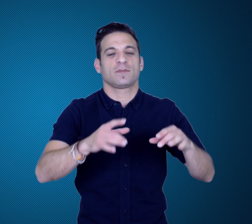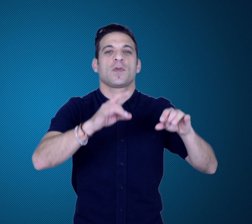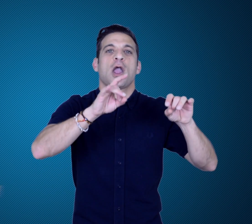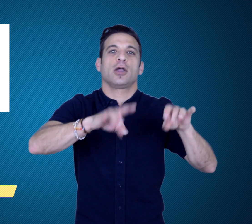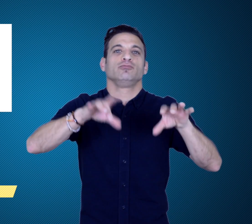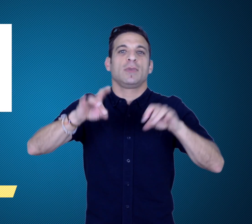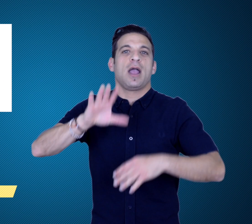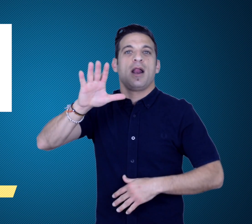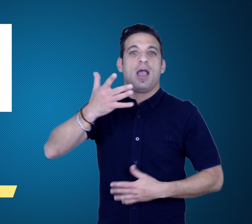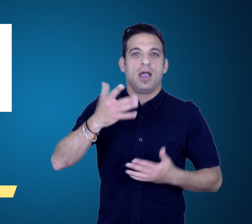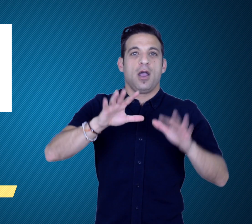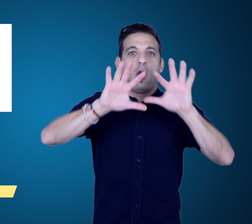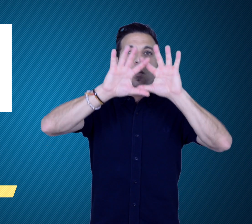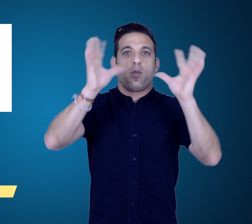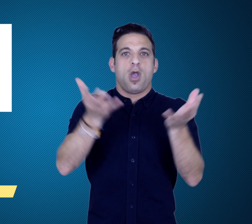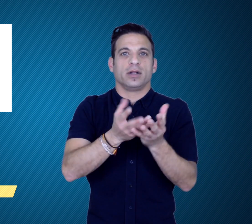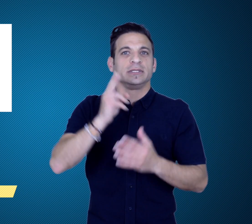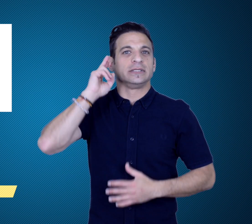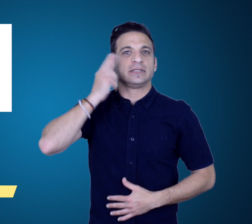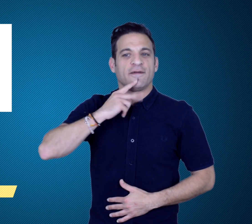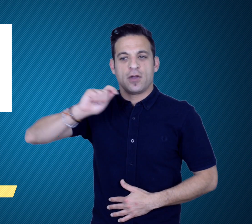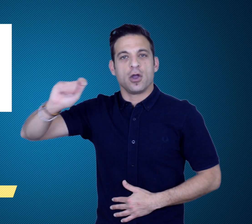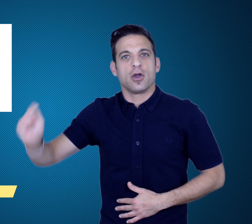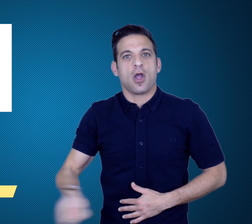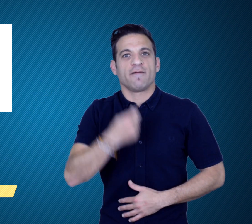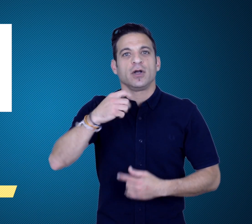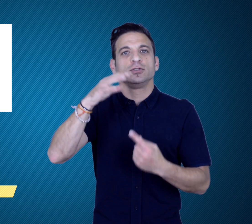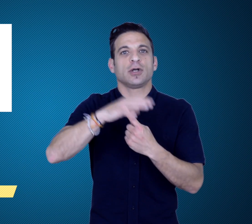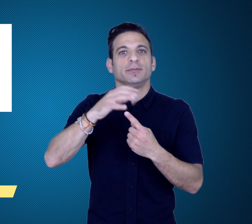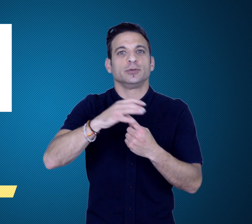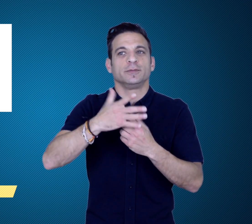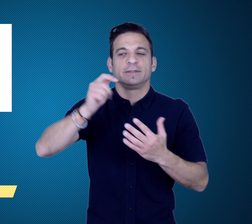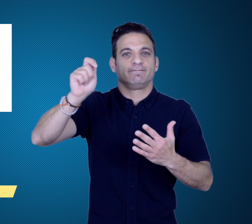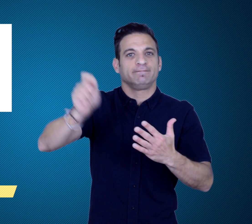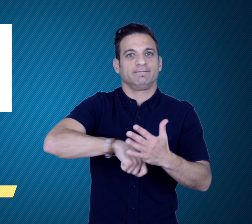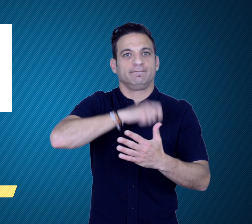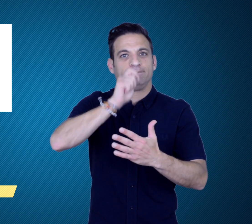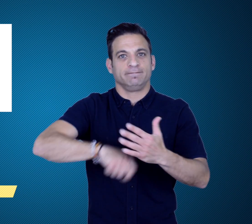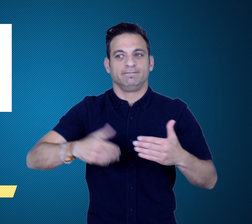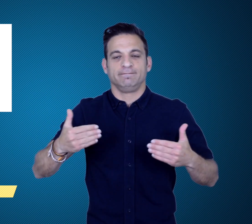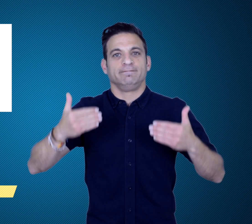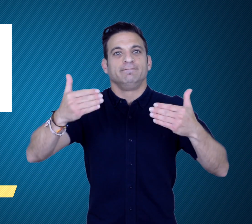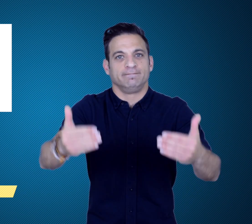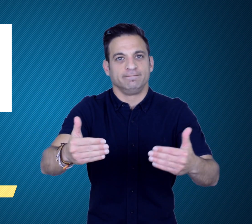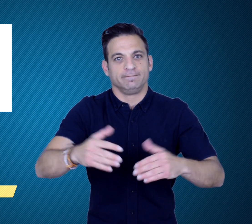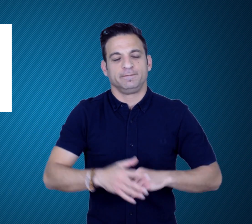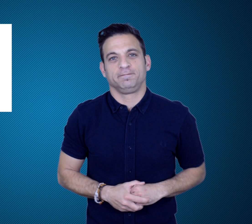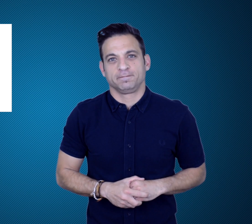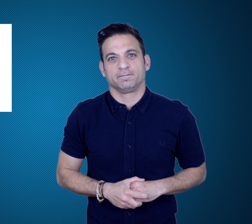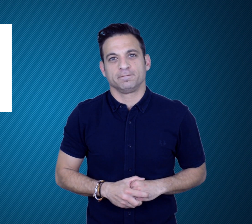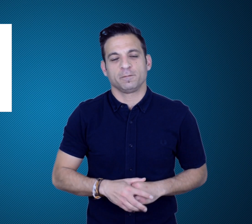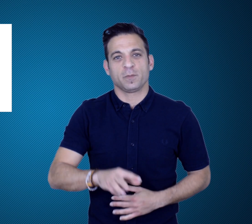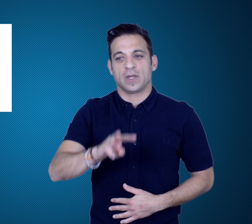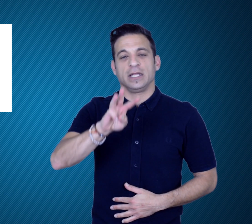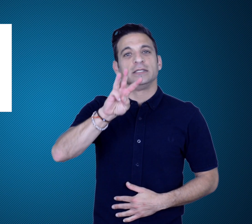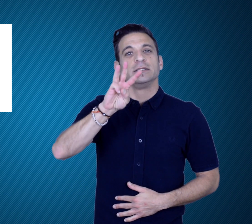World Deaf Golf Championship postponed